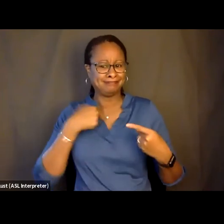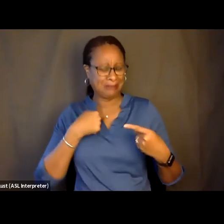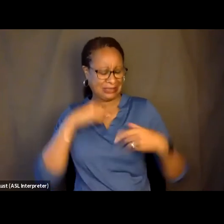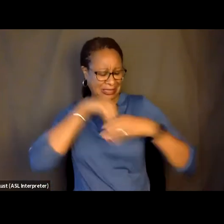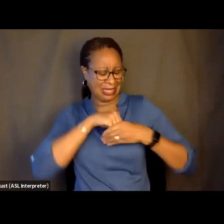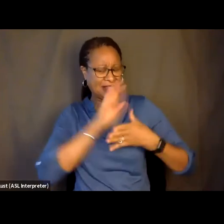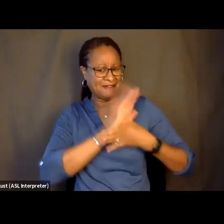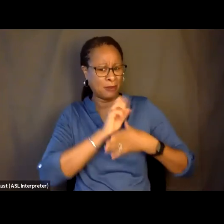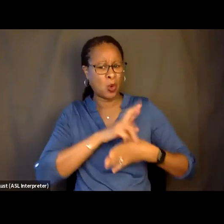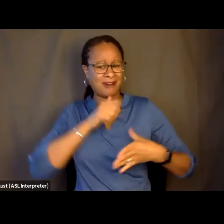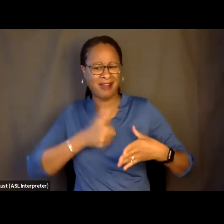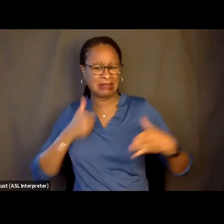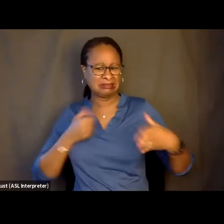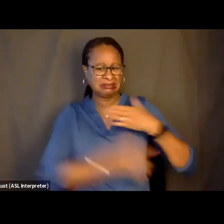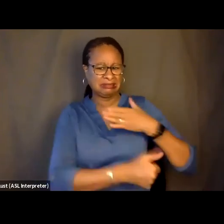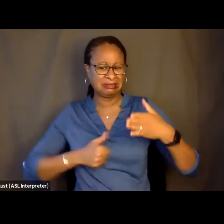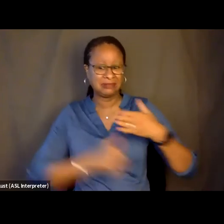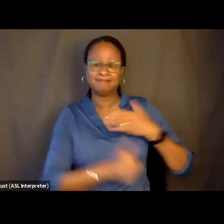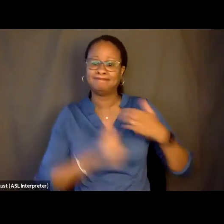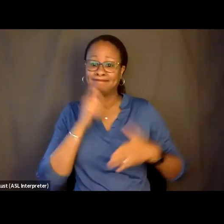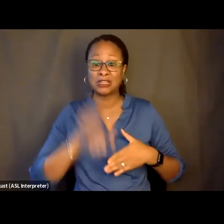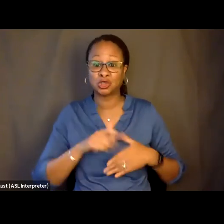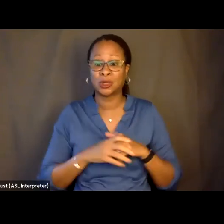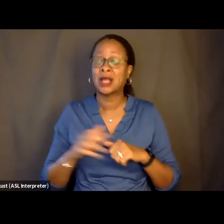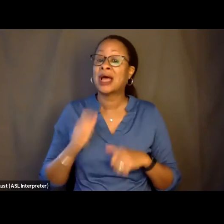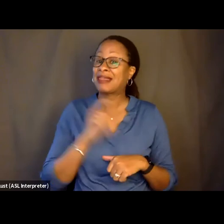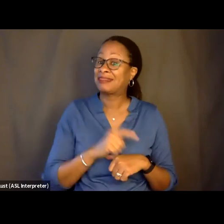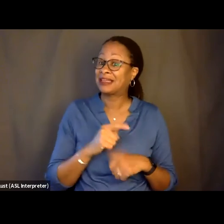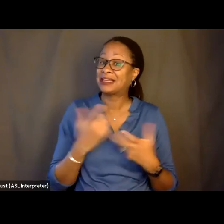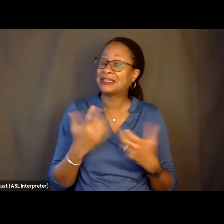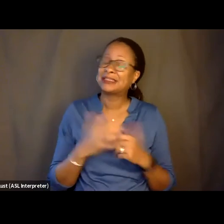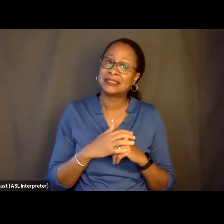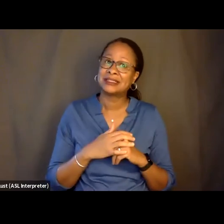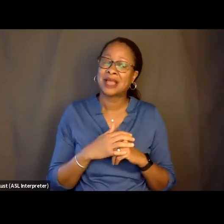But this film was unthinkable without the personality and the story of the filmmaker as a part of it.